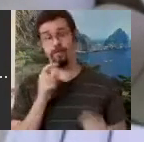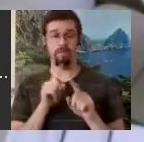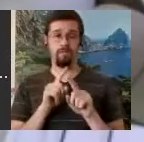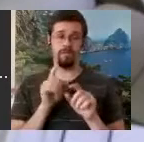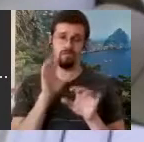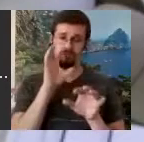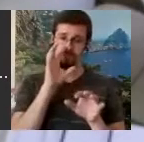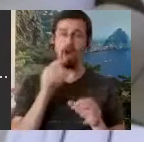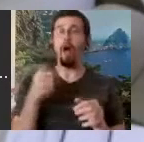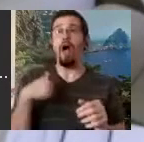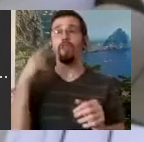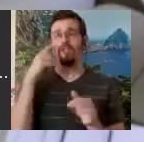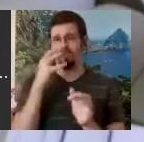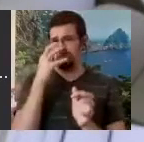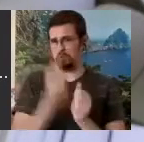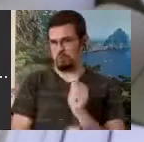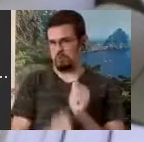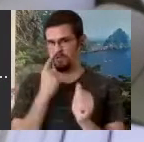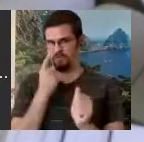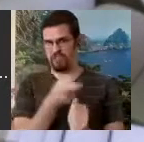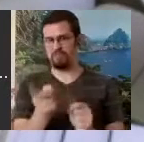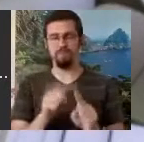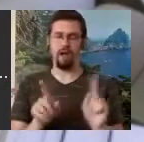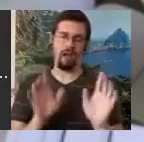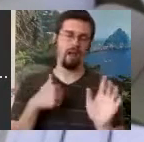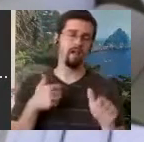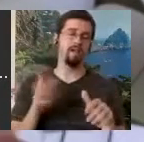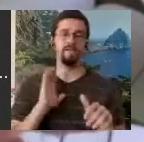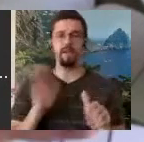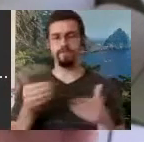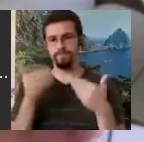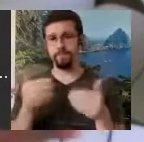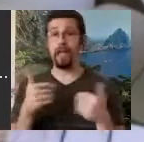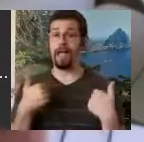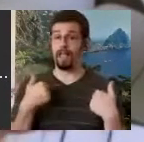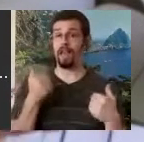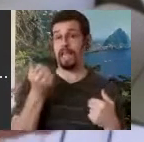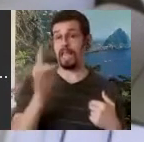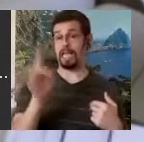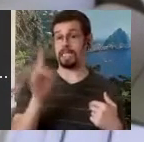this and I had Oh about 18 beautiful dancers learn how to write